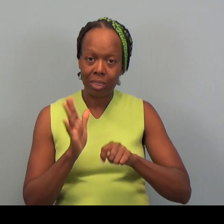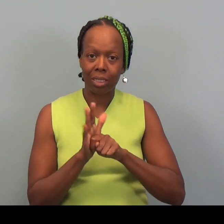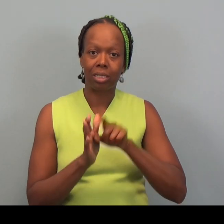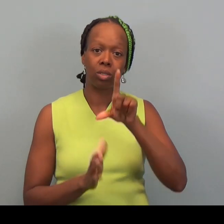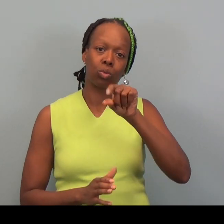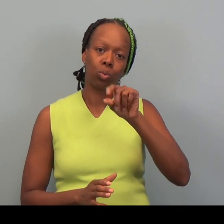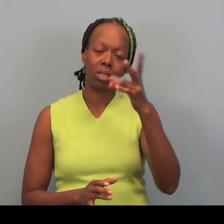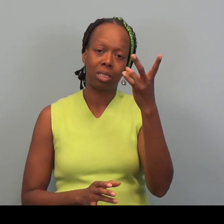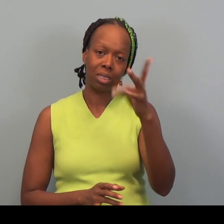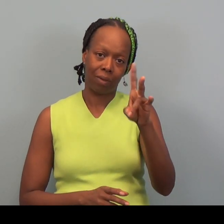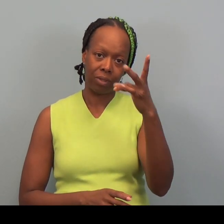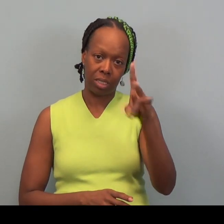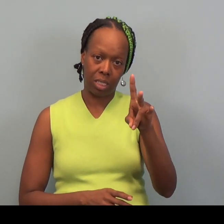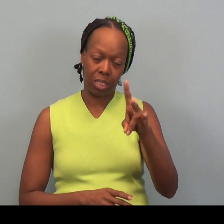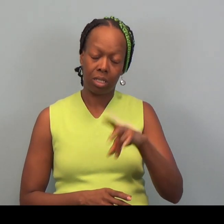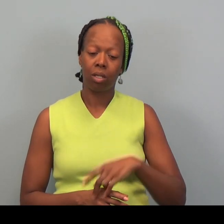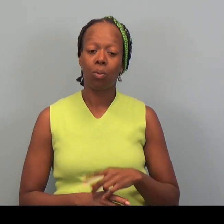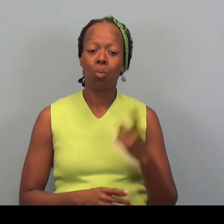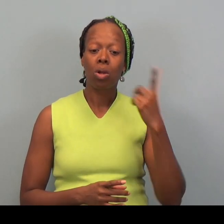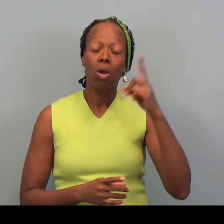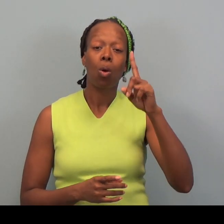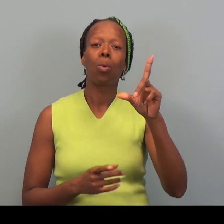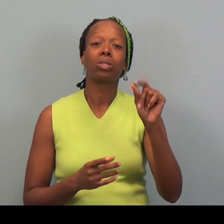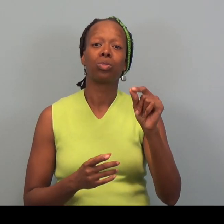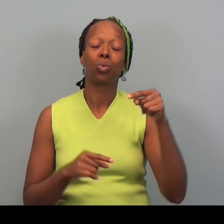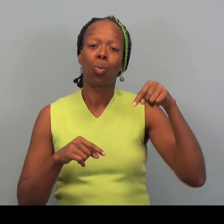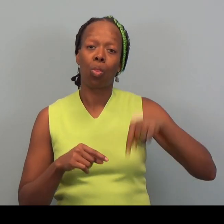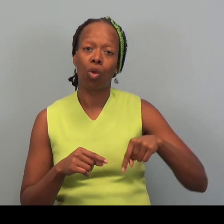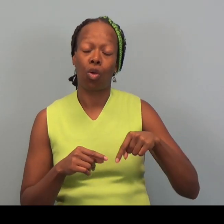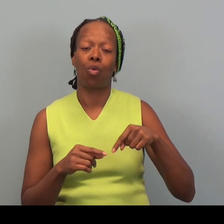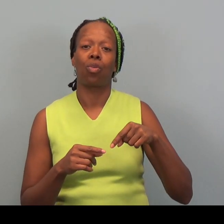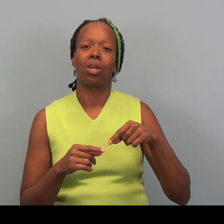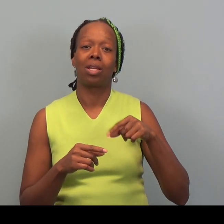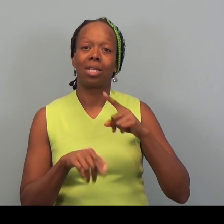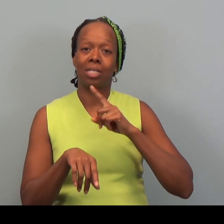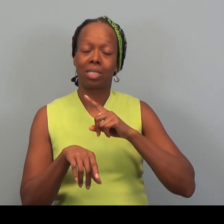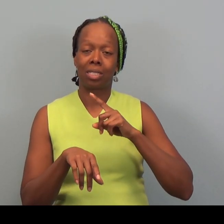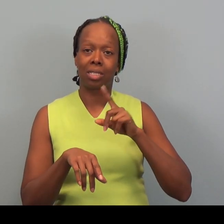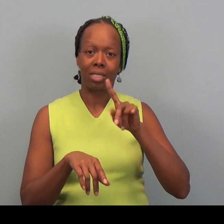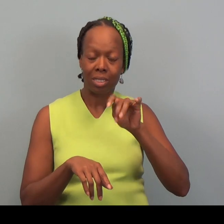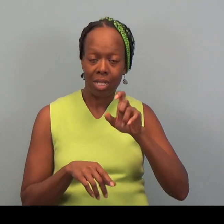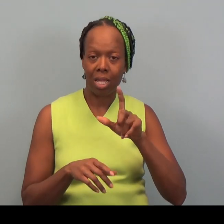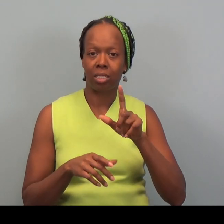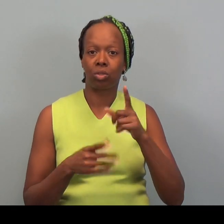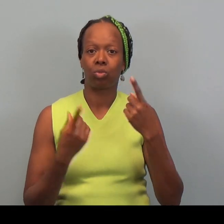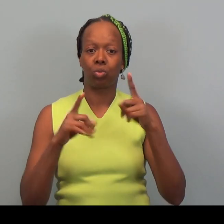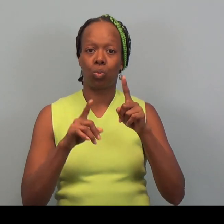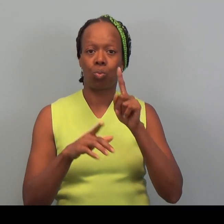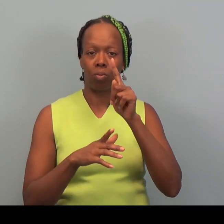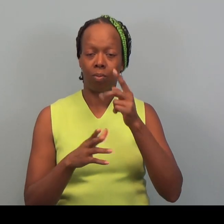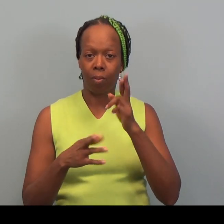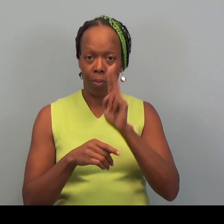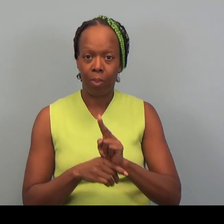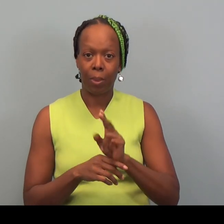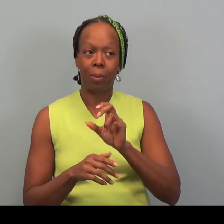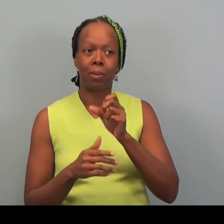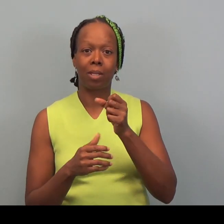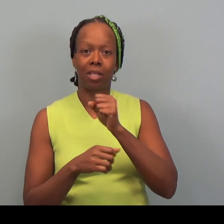We always do the current year tax return during our regular tax season which runs from the end of January until tax day.